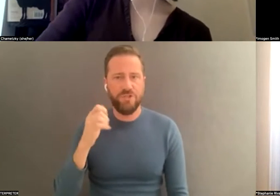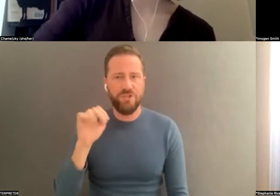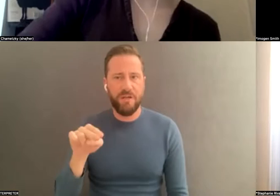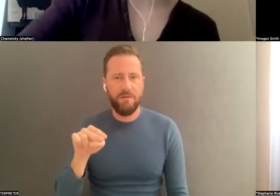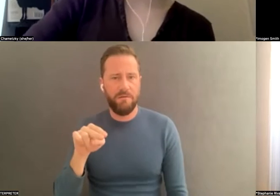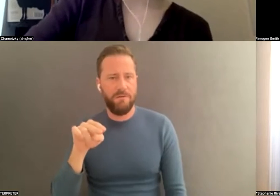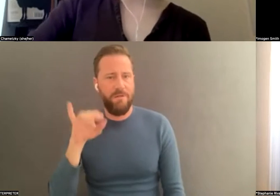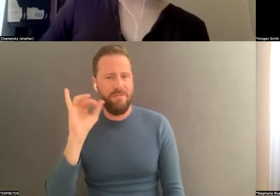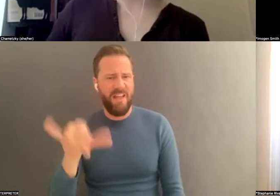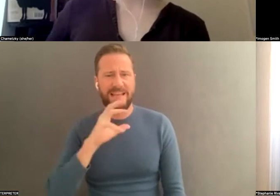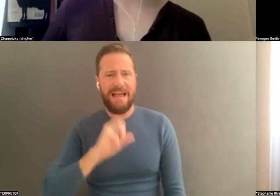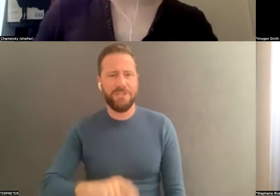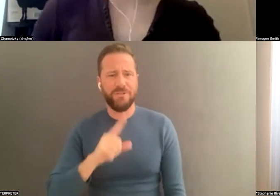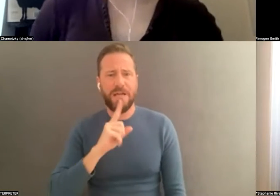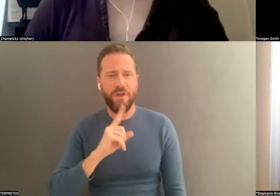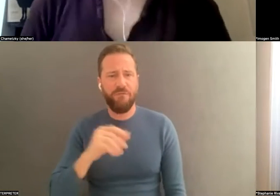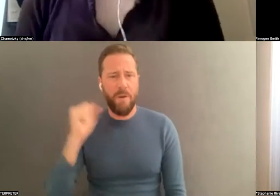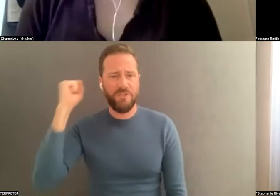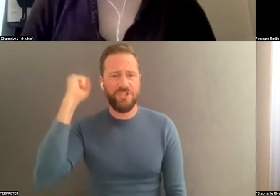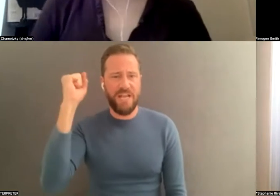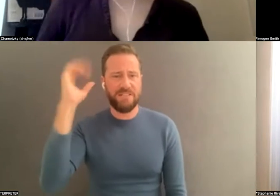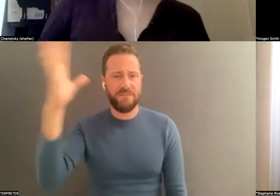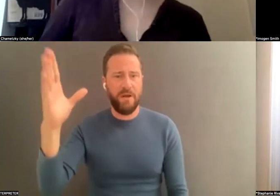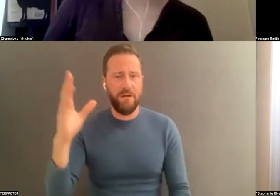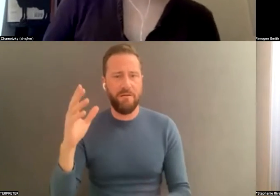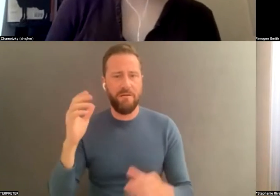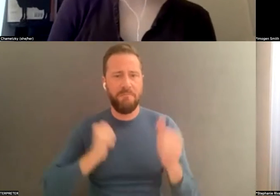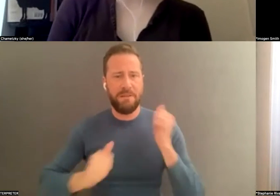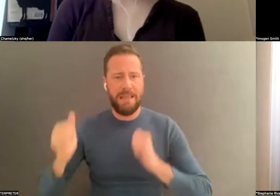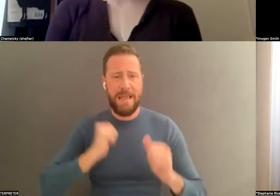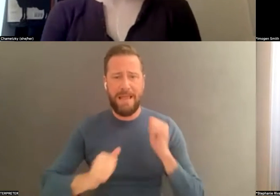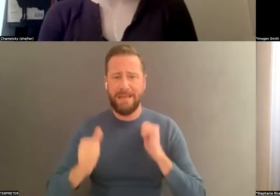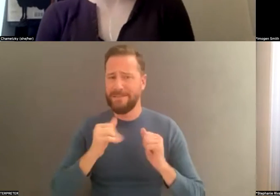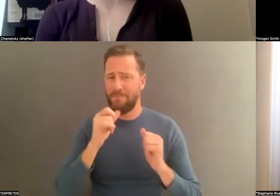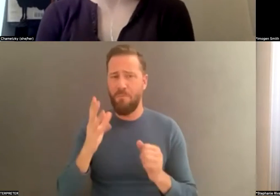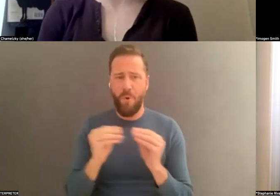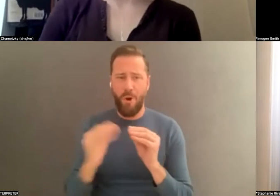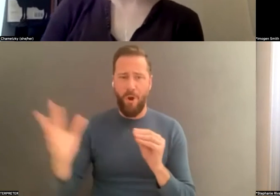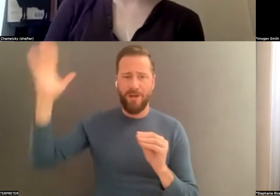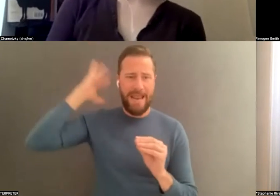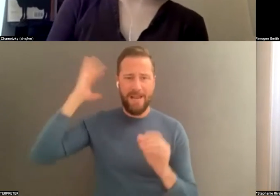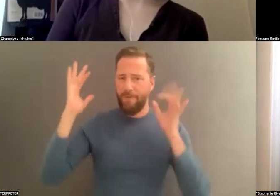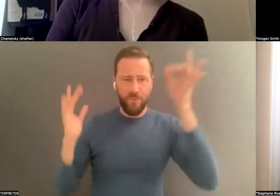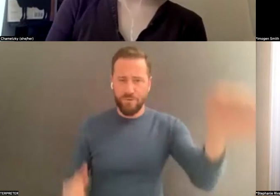? It's actually from a Shakespeare play, so it's more archaic than